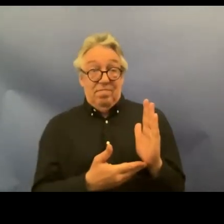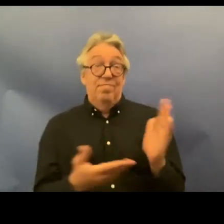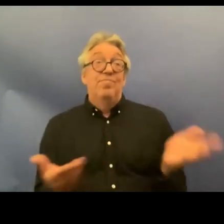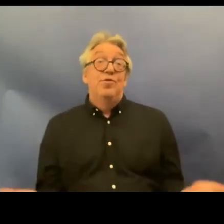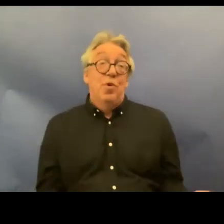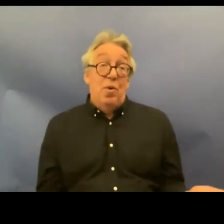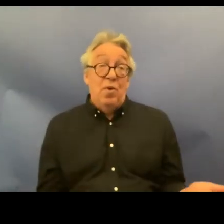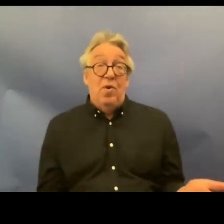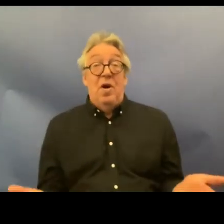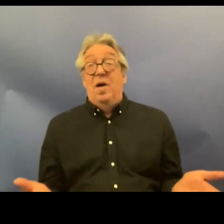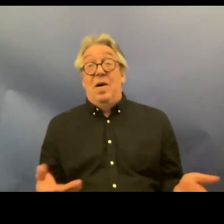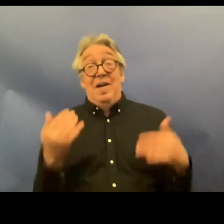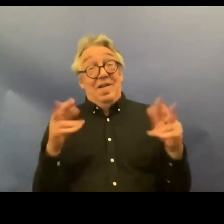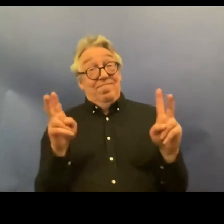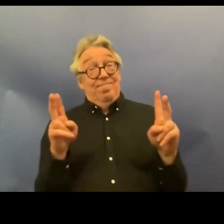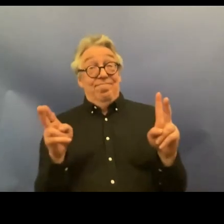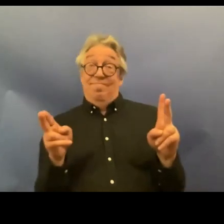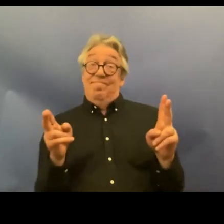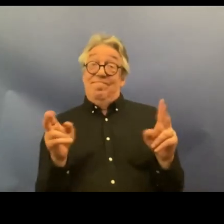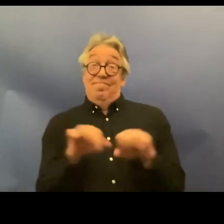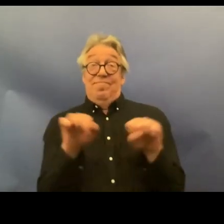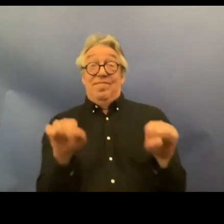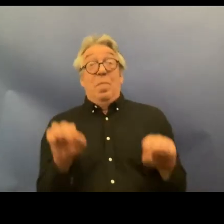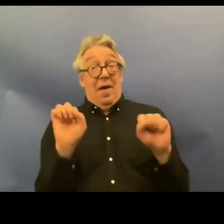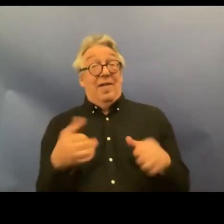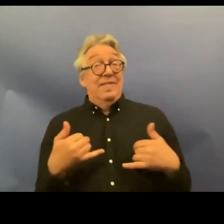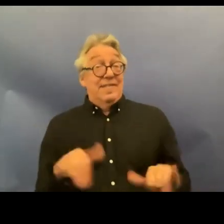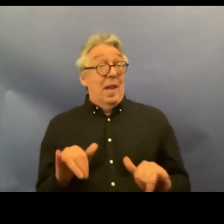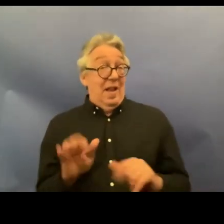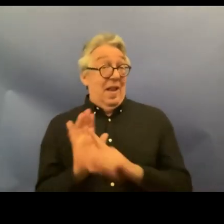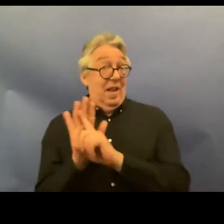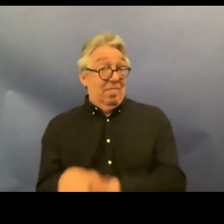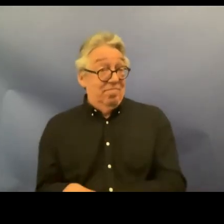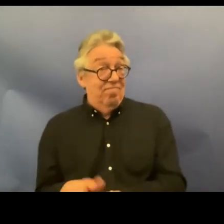discriminate and it only encompasses some areas it seems to be really